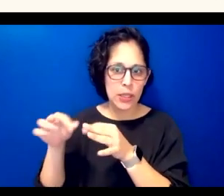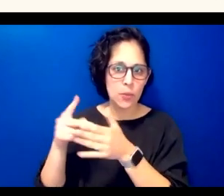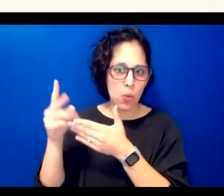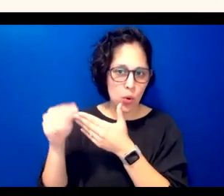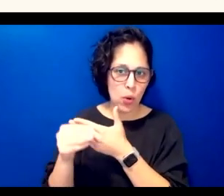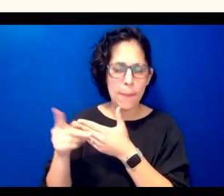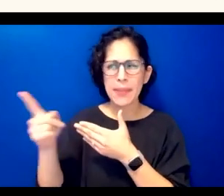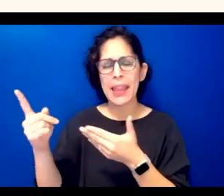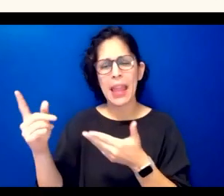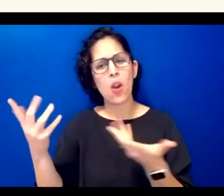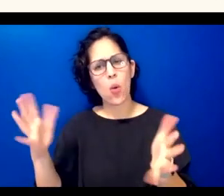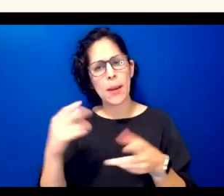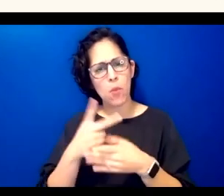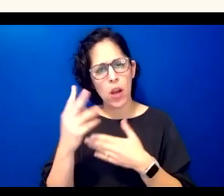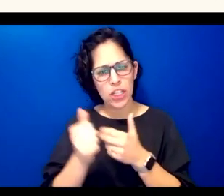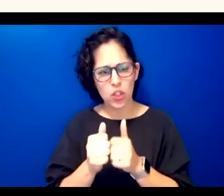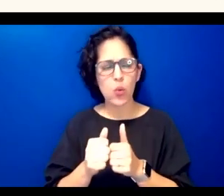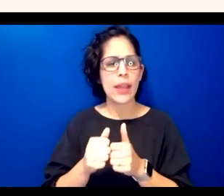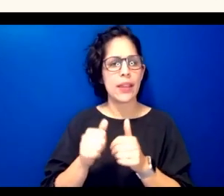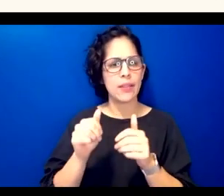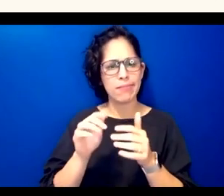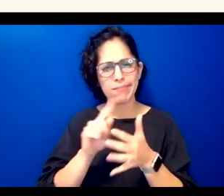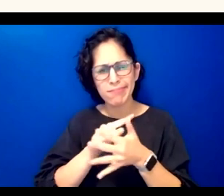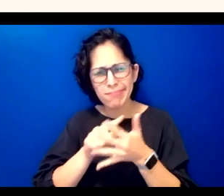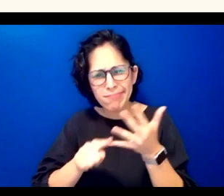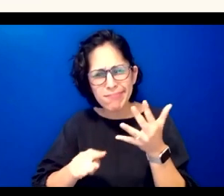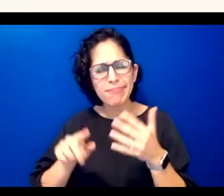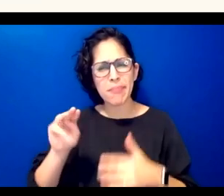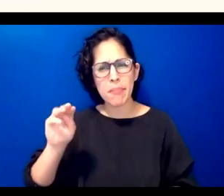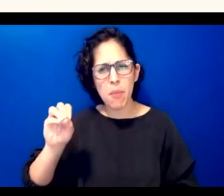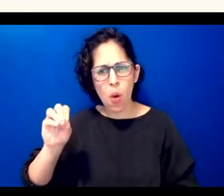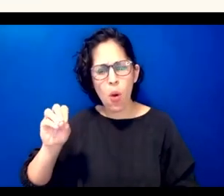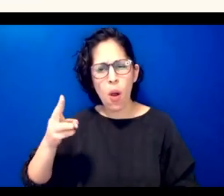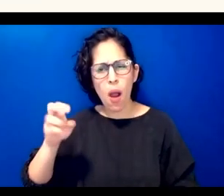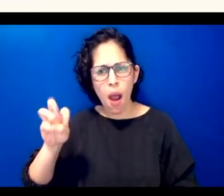chitty macha and the navajo and the mohawk and then the nubiak and so forth they weren't